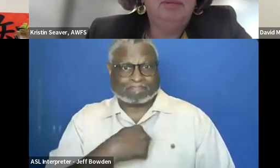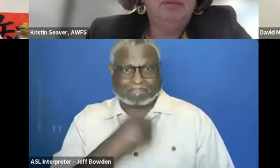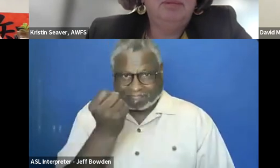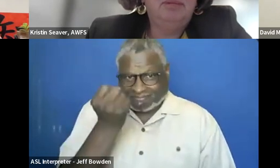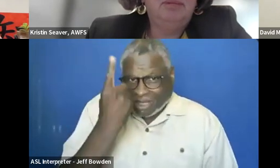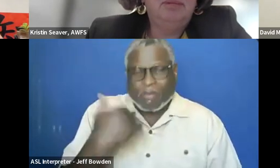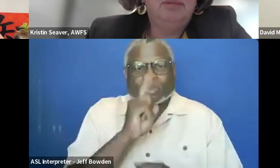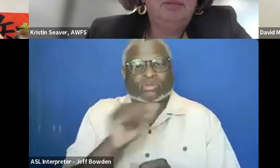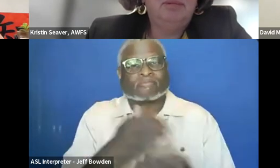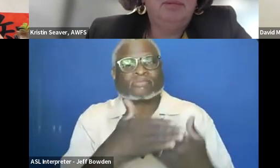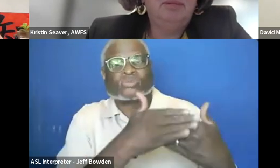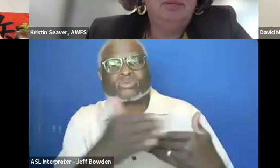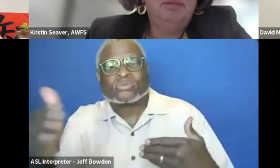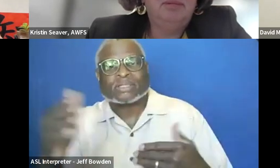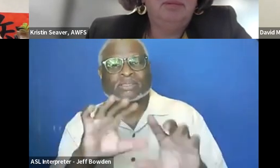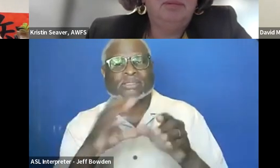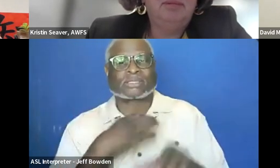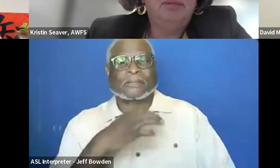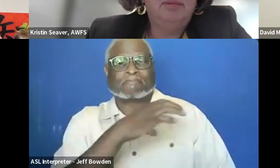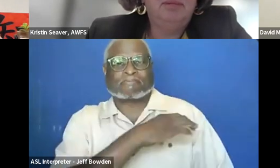to make sure the rest of the committee understands it too.